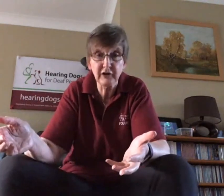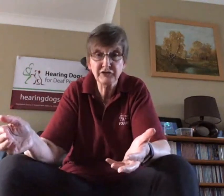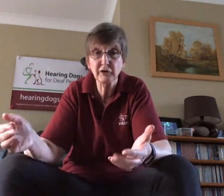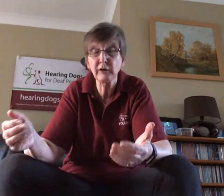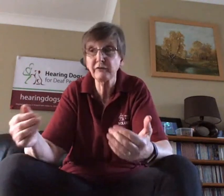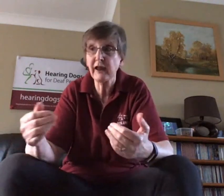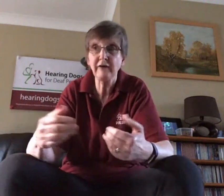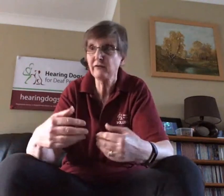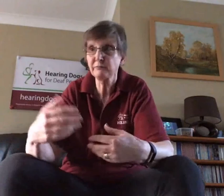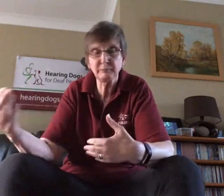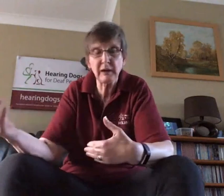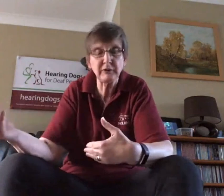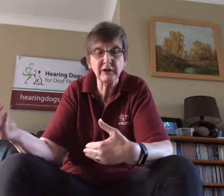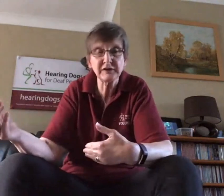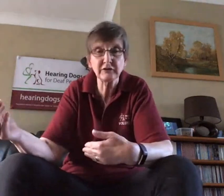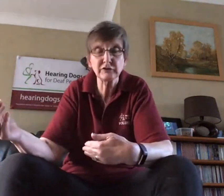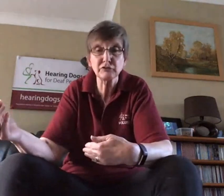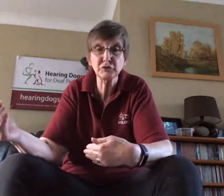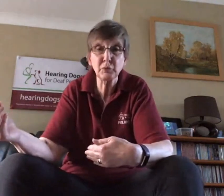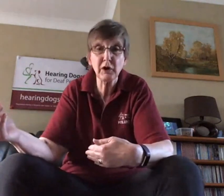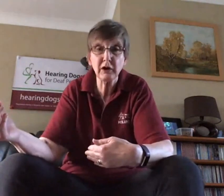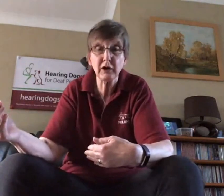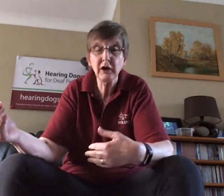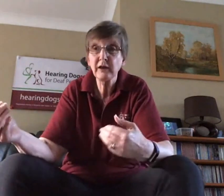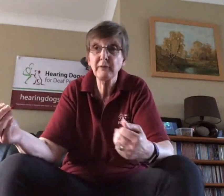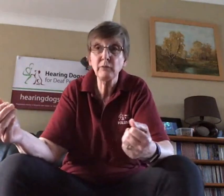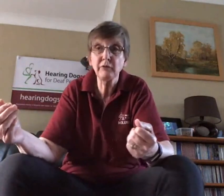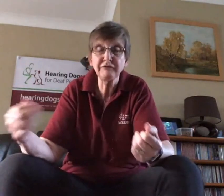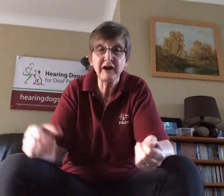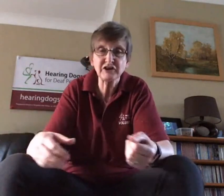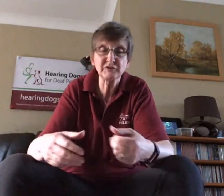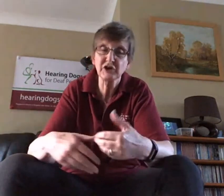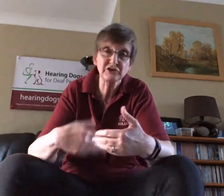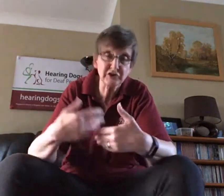So if they have, maybe they take the dog to work, they may want fax machines those sorts